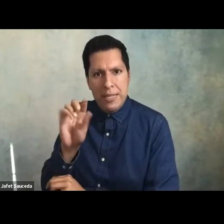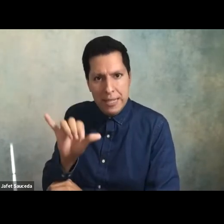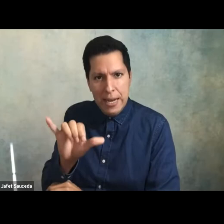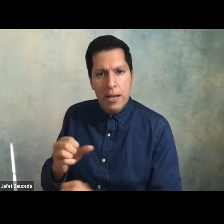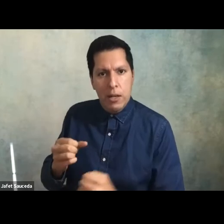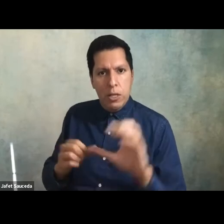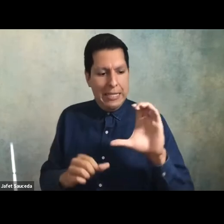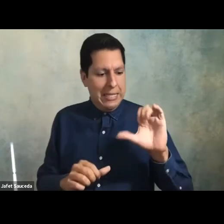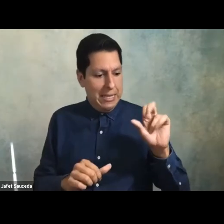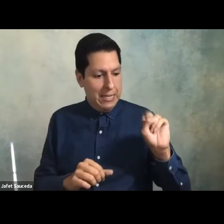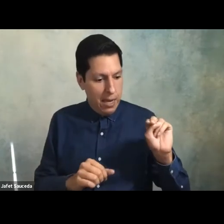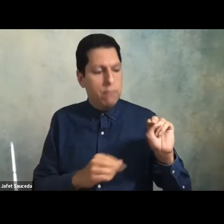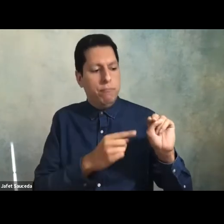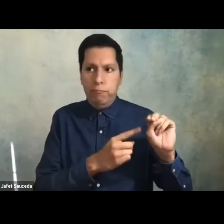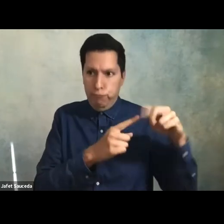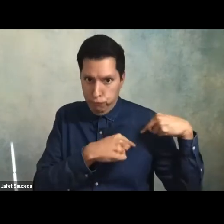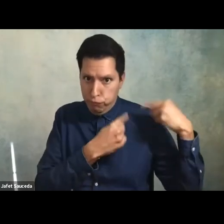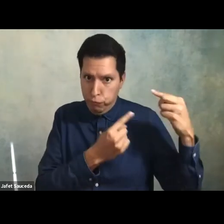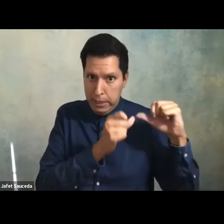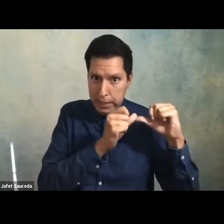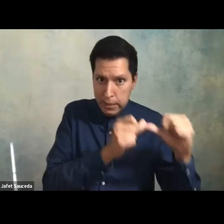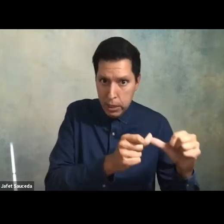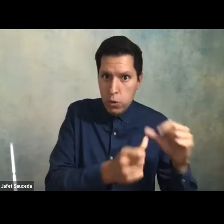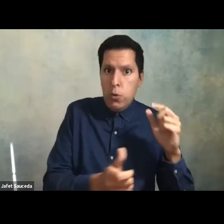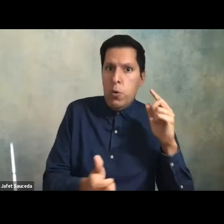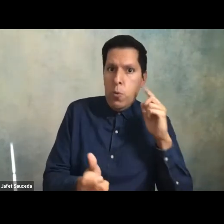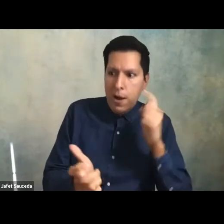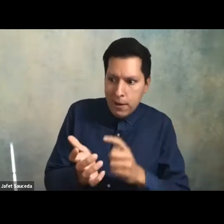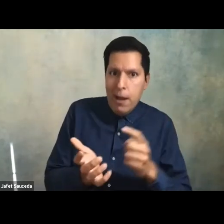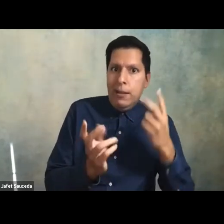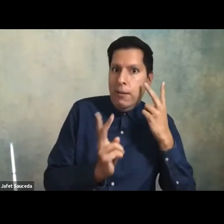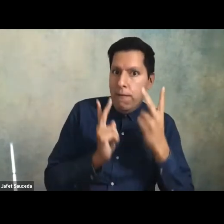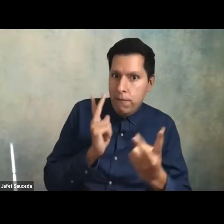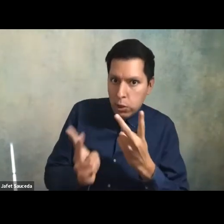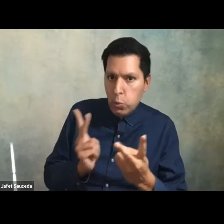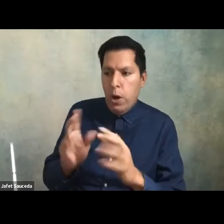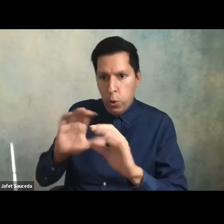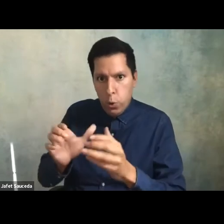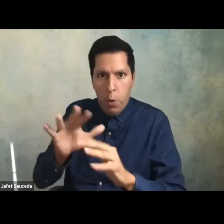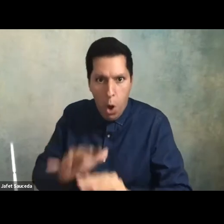accountable to the needs of american indian peoples in the region thank you